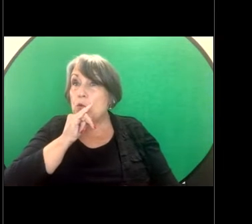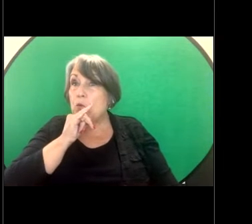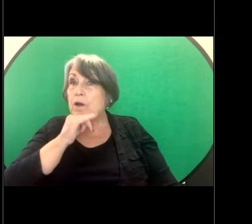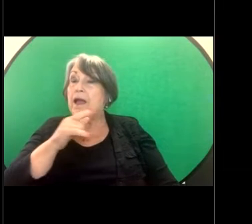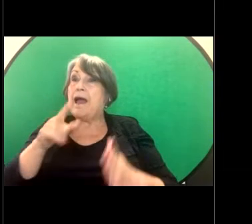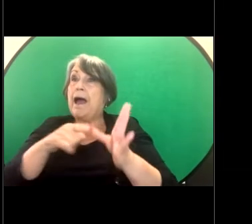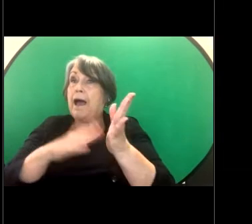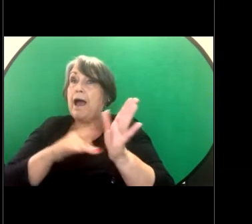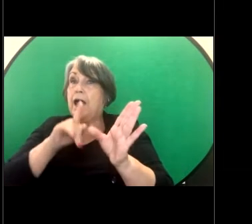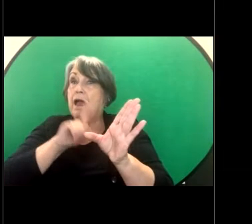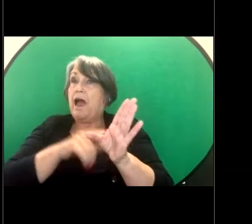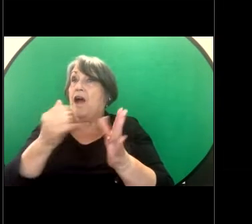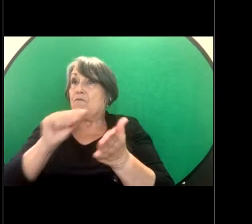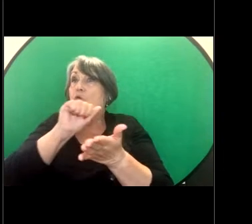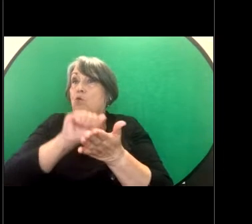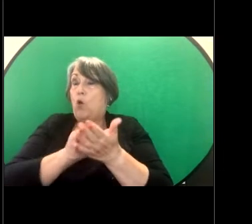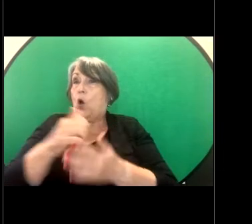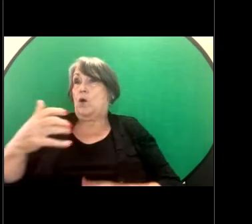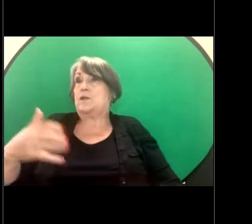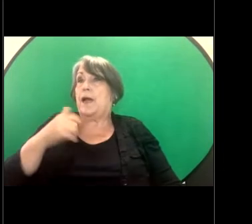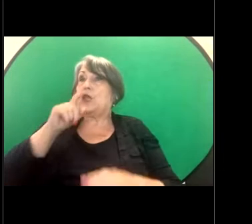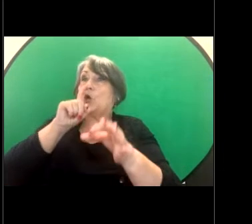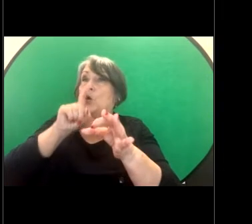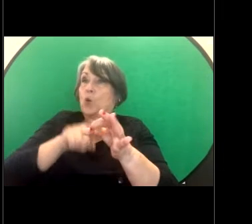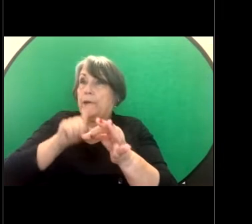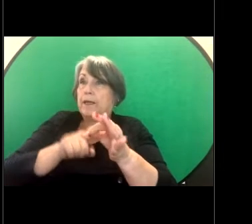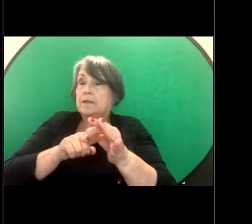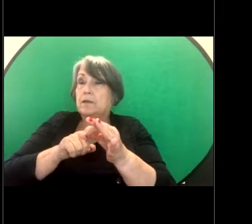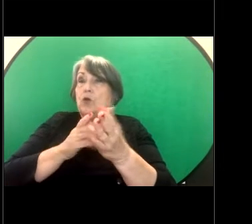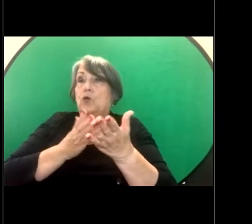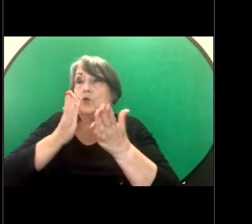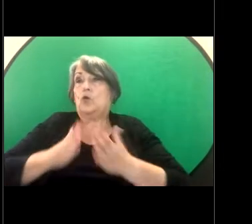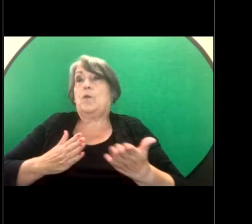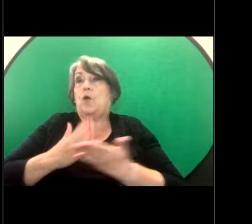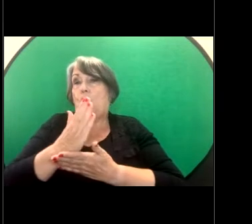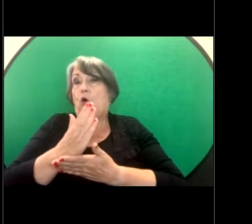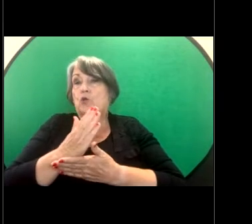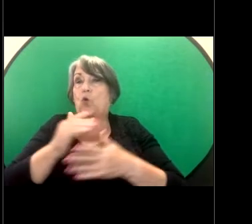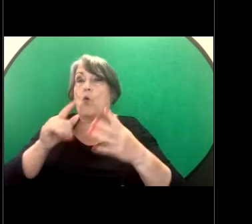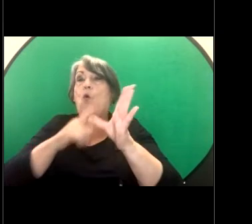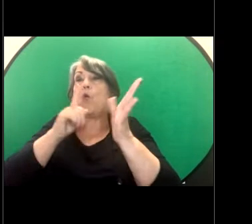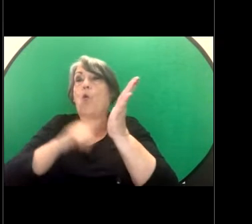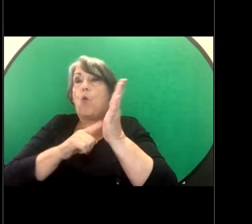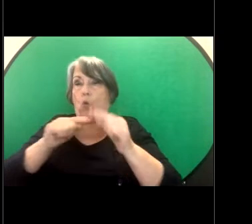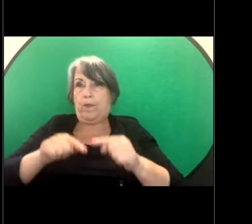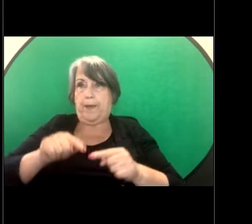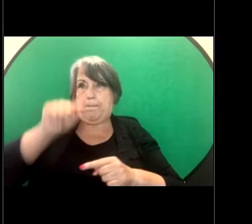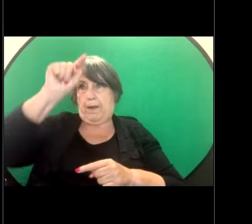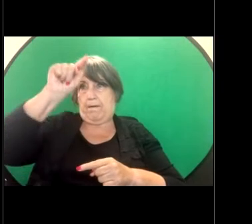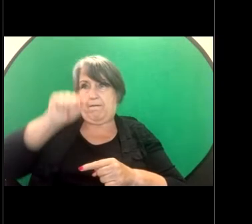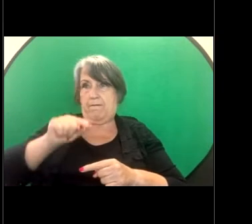to the Human Rights Commission or all of the above. I'll just share that poll with you there